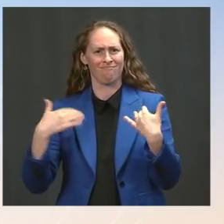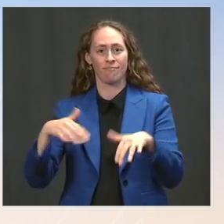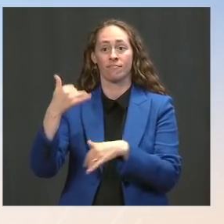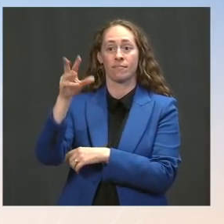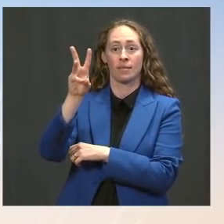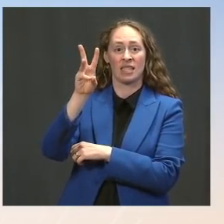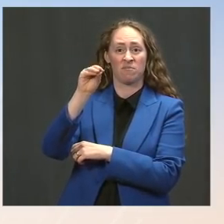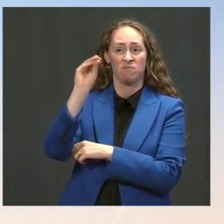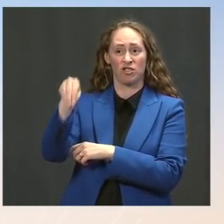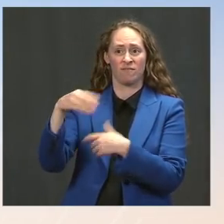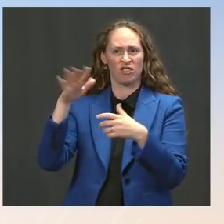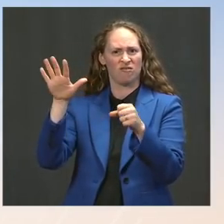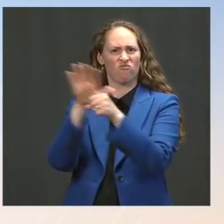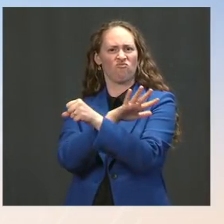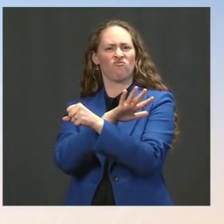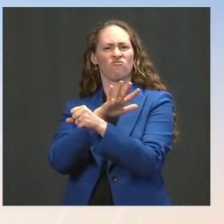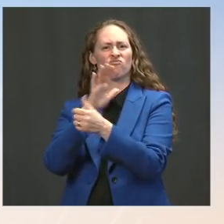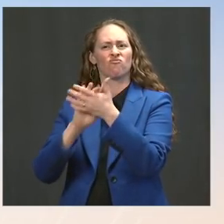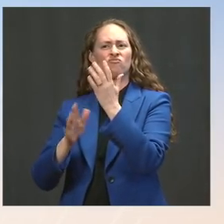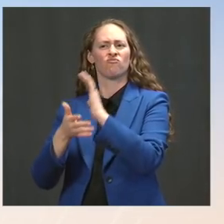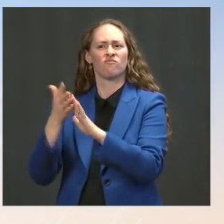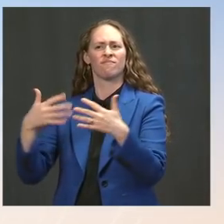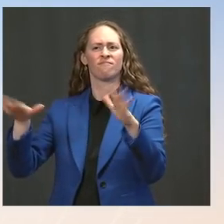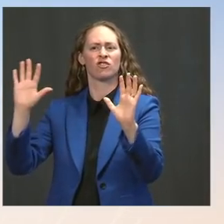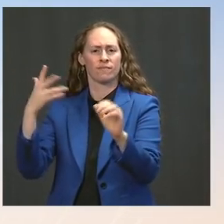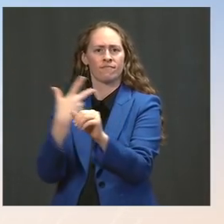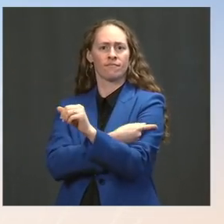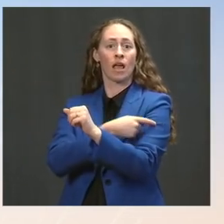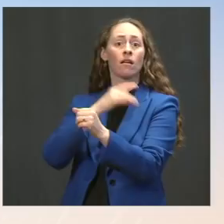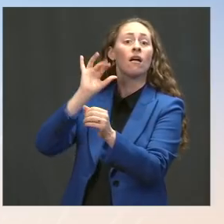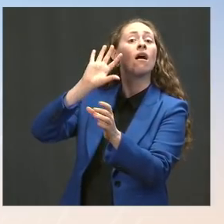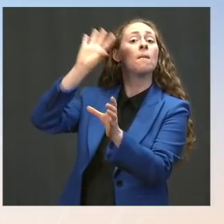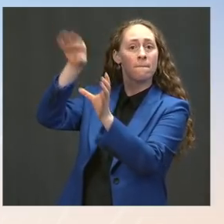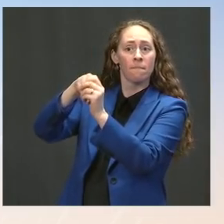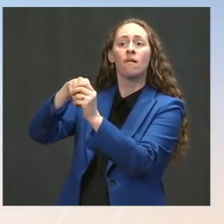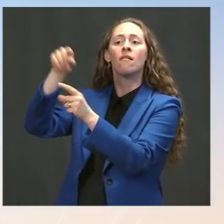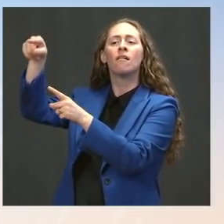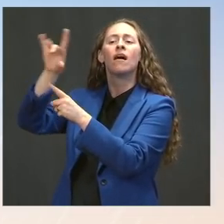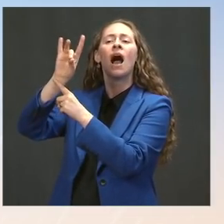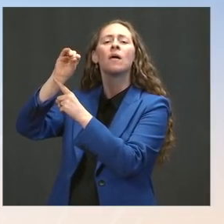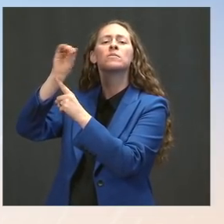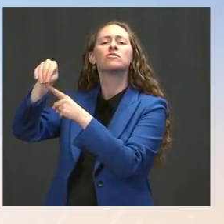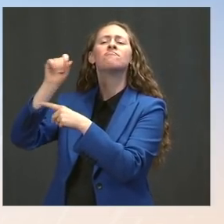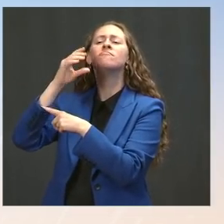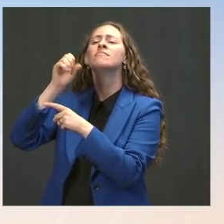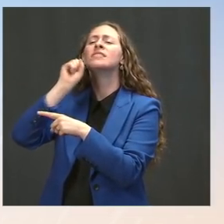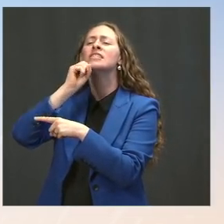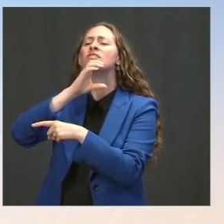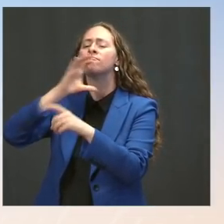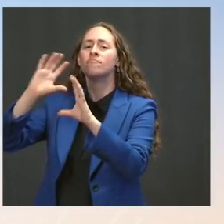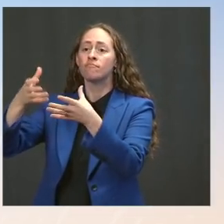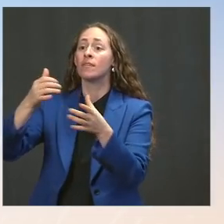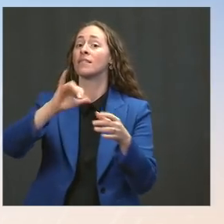Nearly 90 percent of teachers have gotten a shot. Ninety-five percent-plus of physicians have been fully vaccinated.